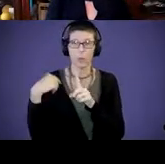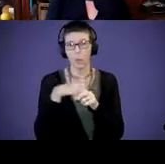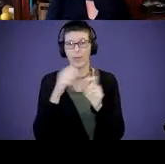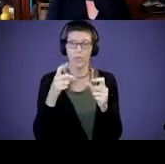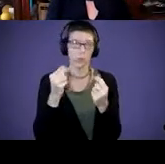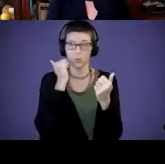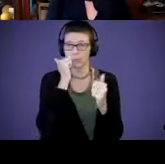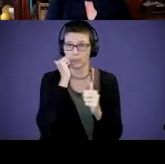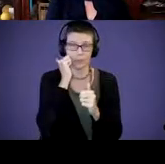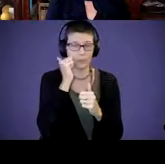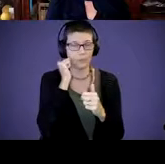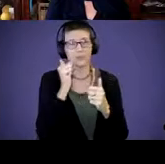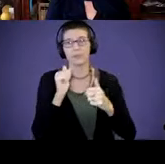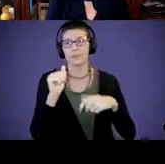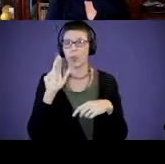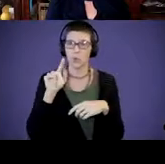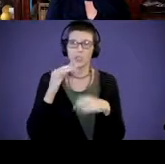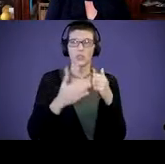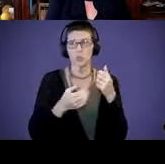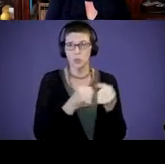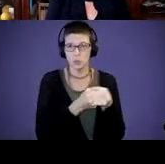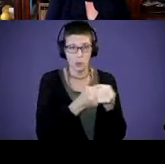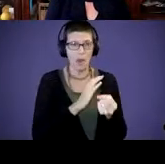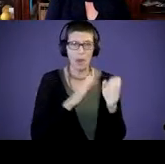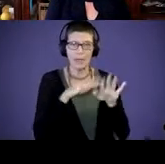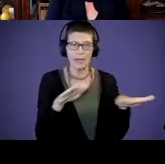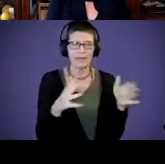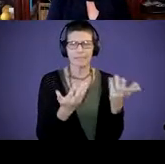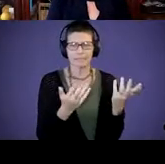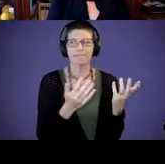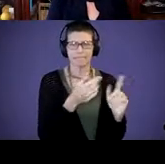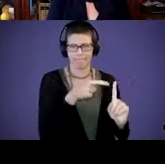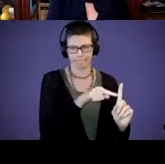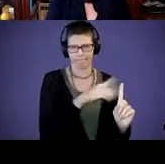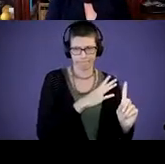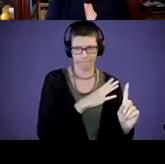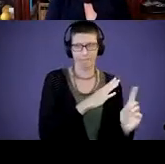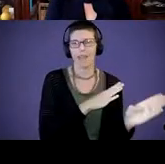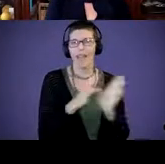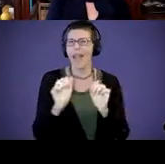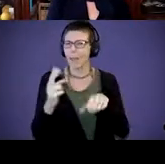in routines to support our kiddos, how can we use them as we work with our early intervention